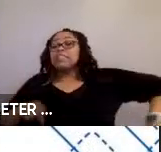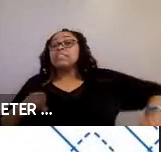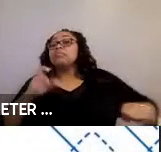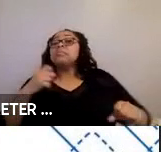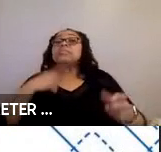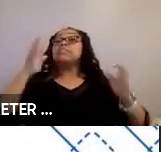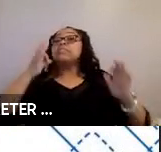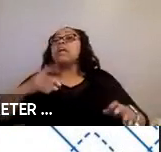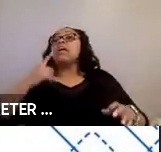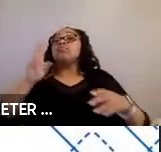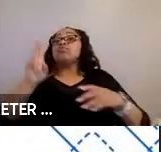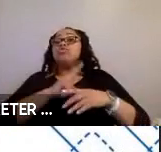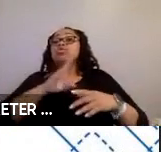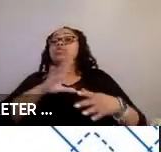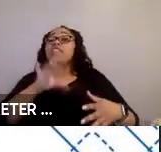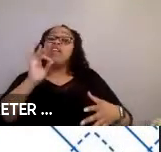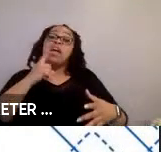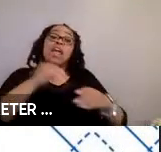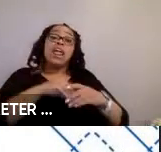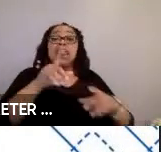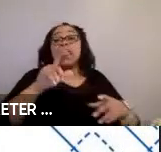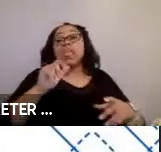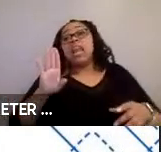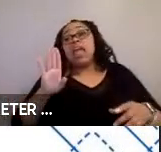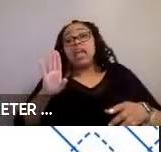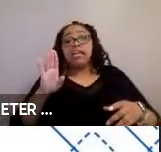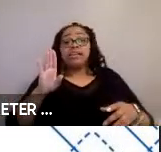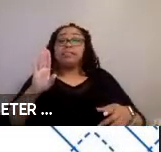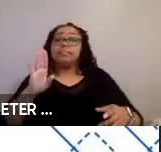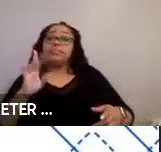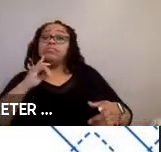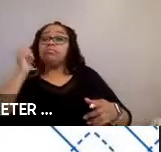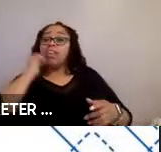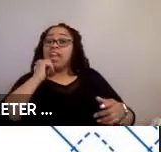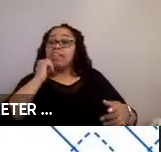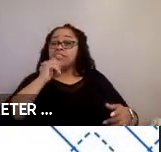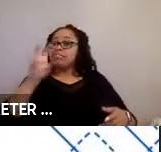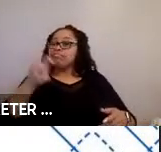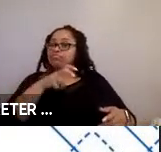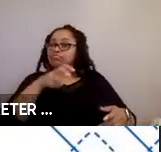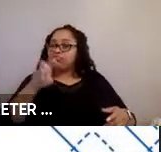if usability findings in the lab generalize to everyday transit conditions that include